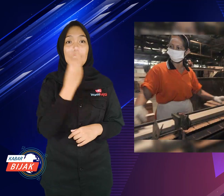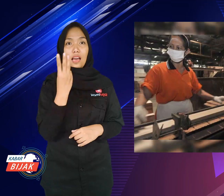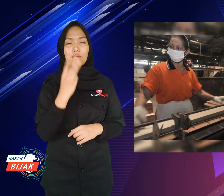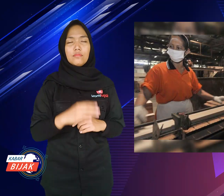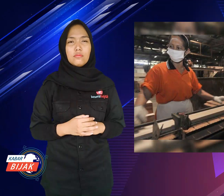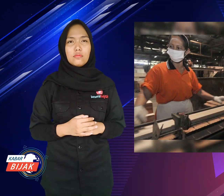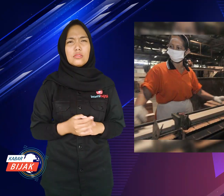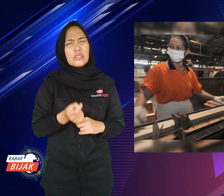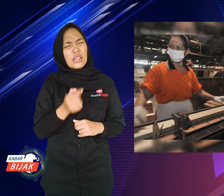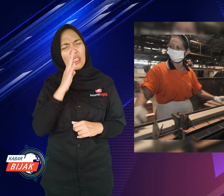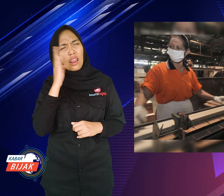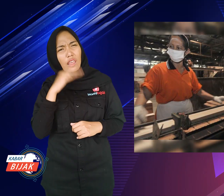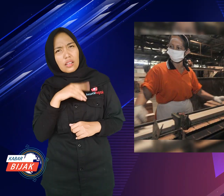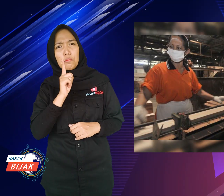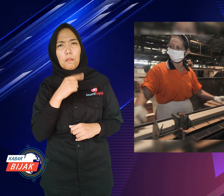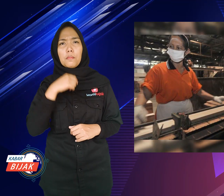3. This third point is a bit odd.